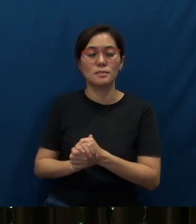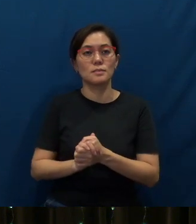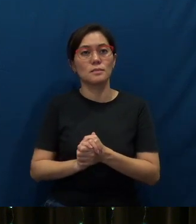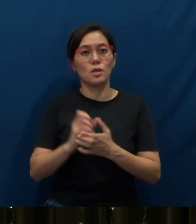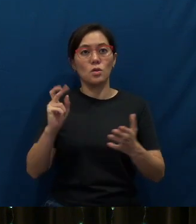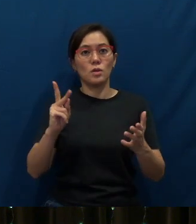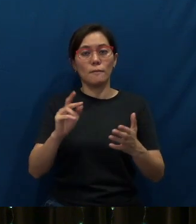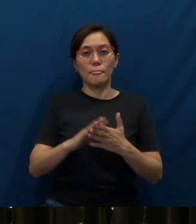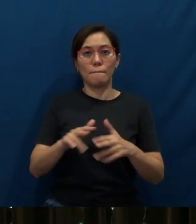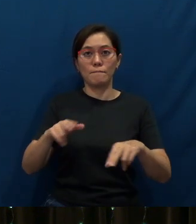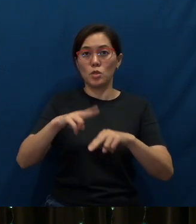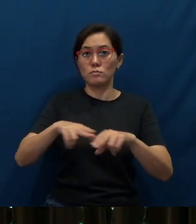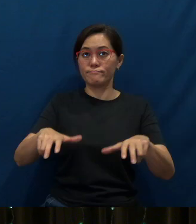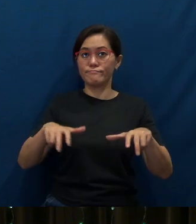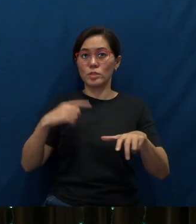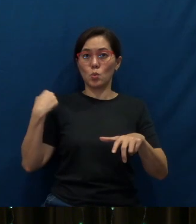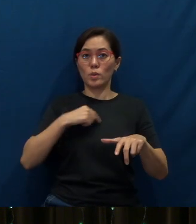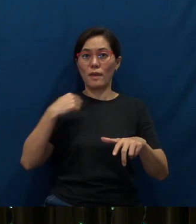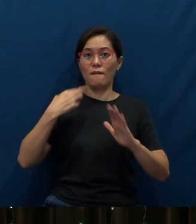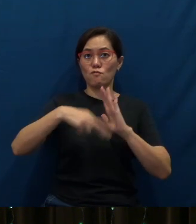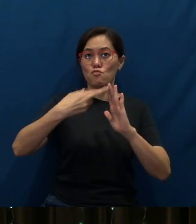Do sit back and we'll have our rolling announcements now. Thank you.